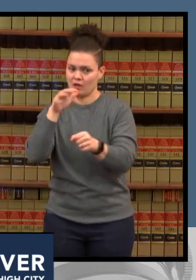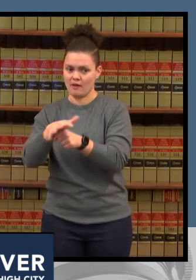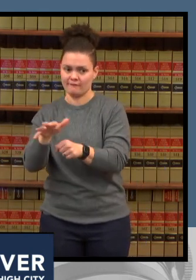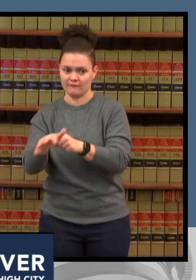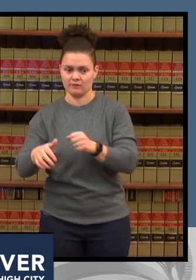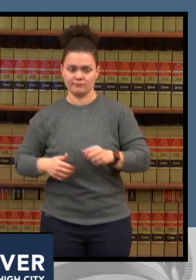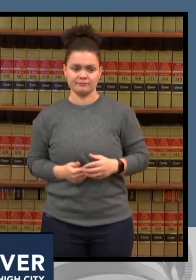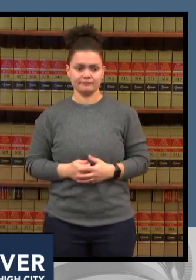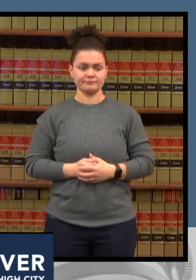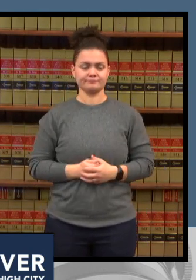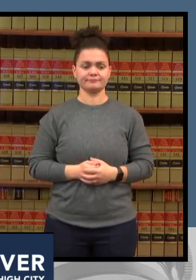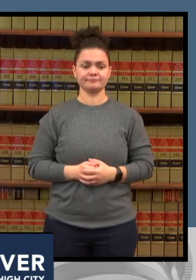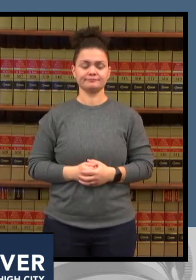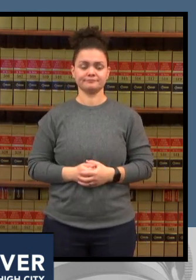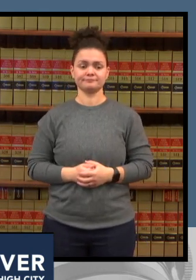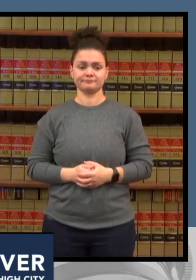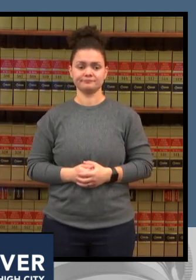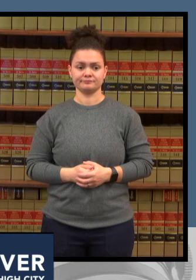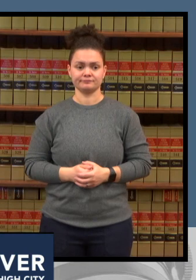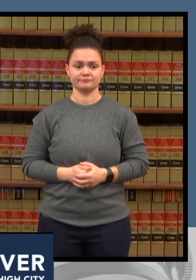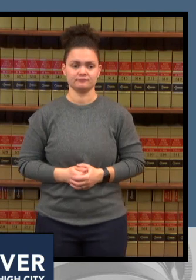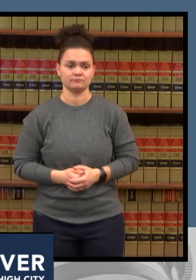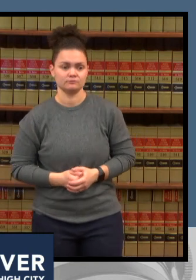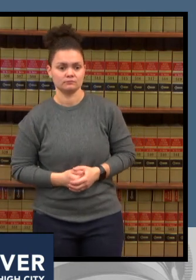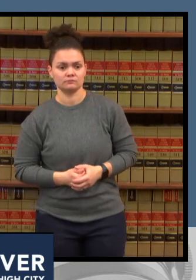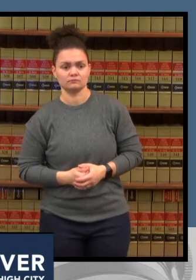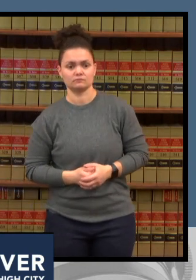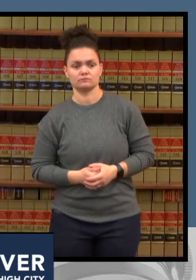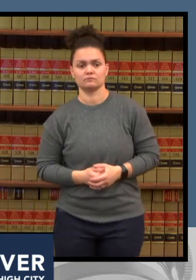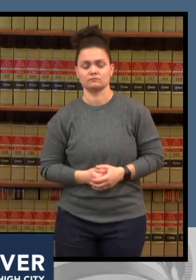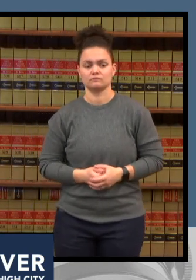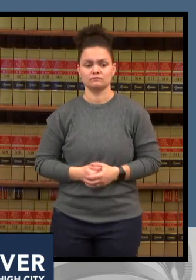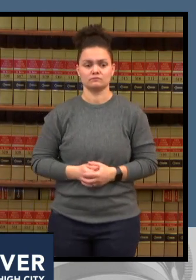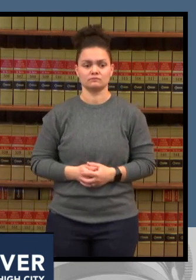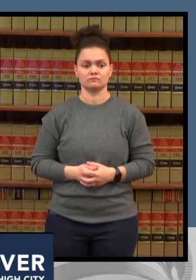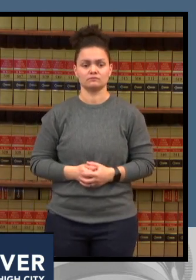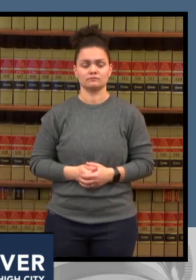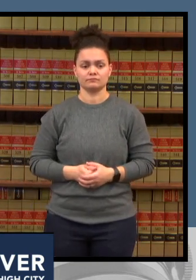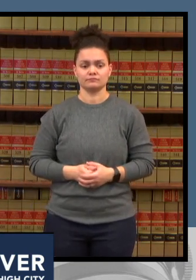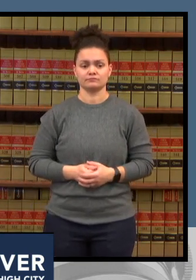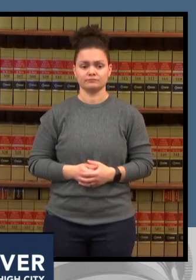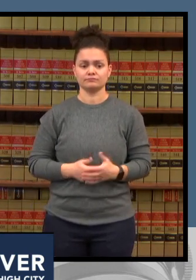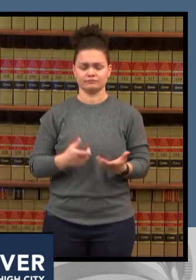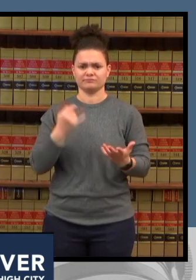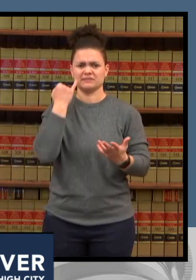community if you cannot get your hands on a rapid test and you feel symptoms of an